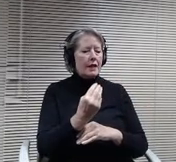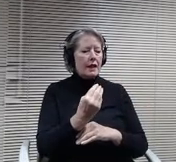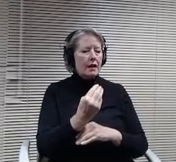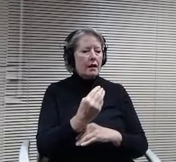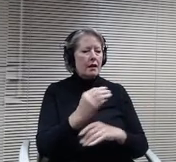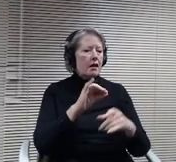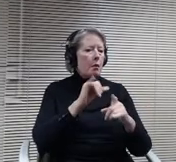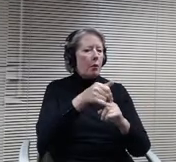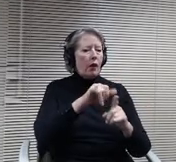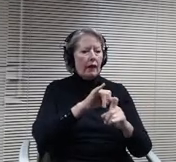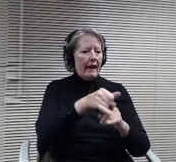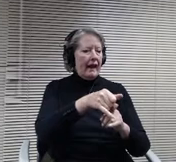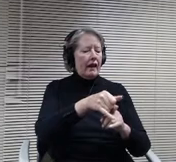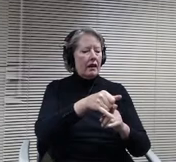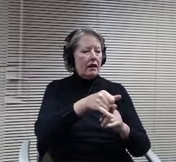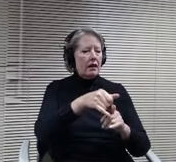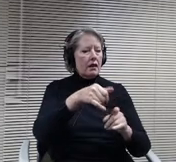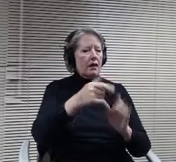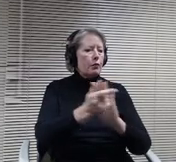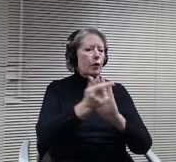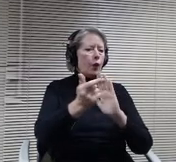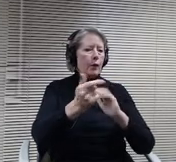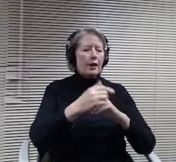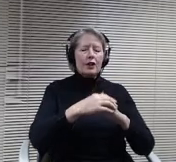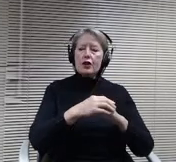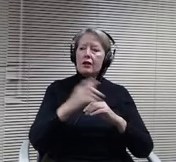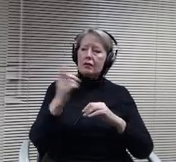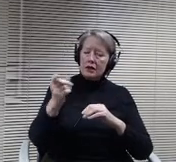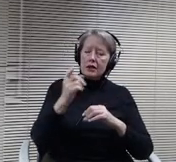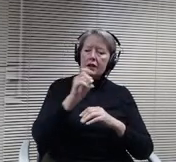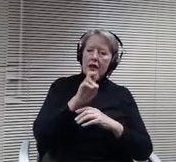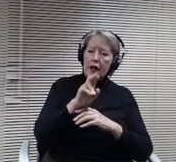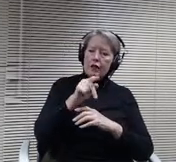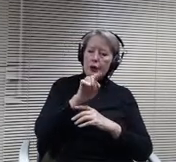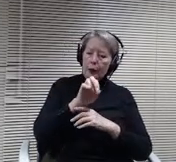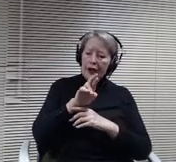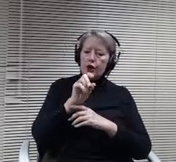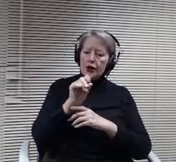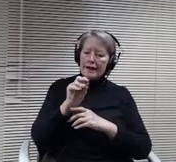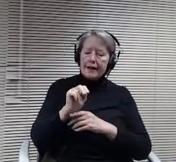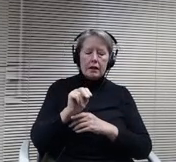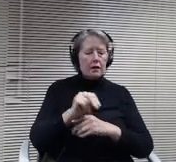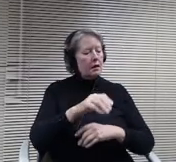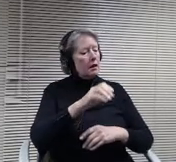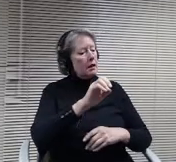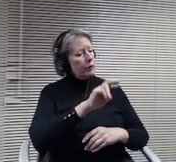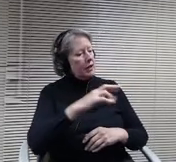Peterson Mr Chair members of the board. You have done a lot of